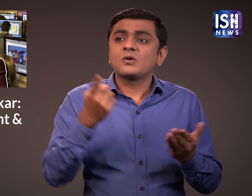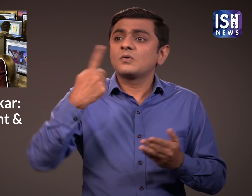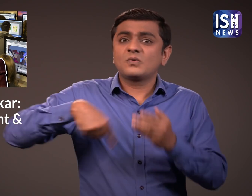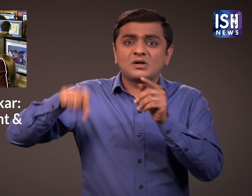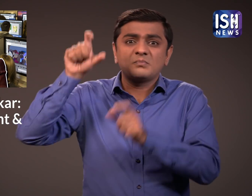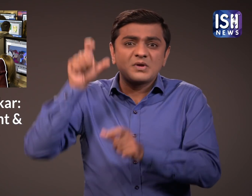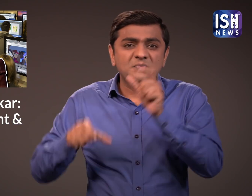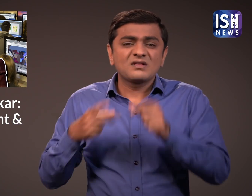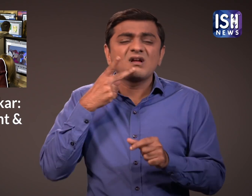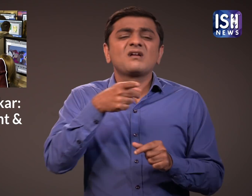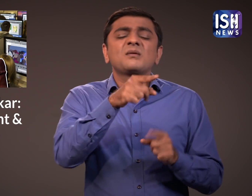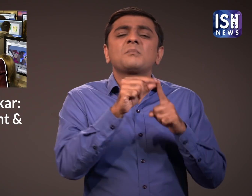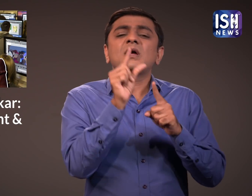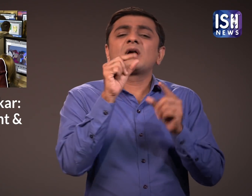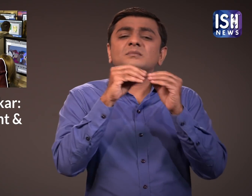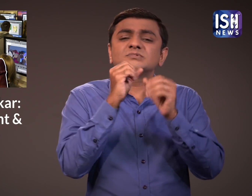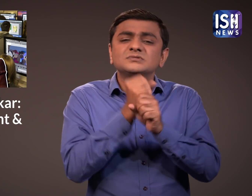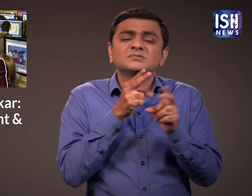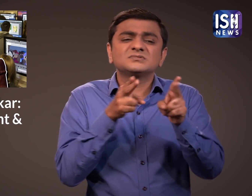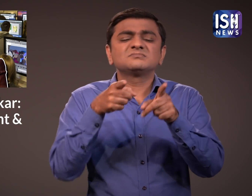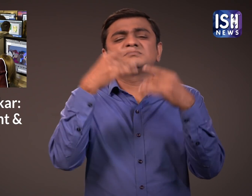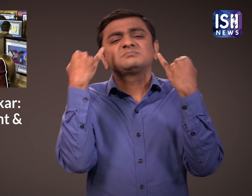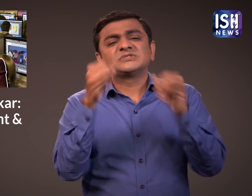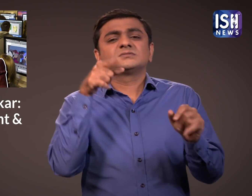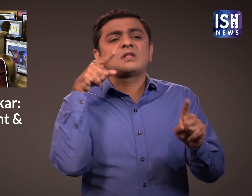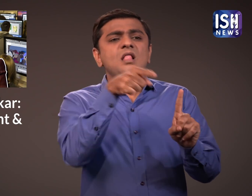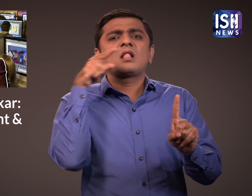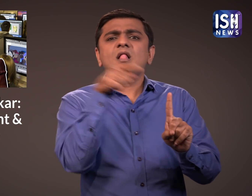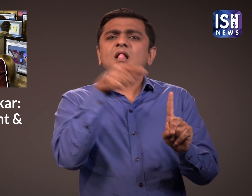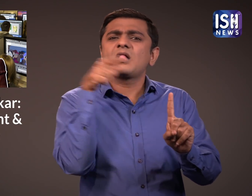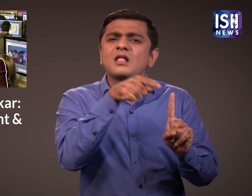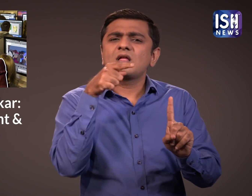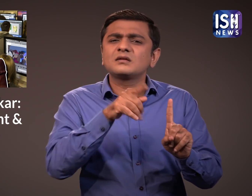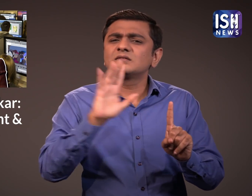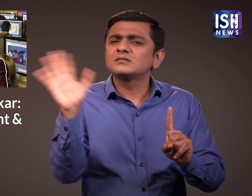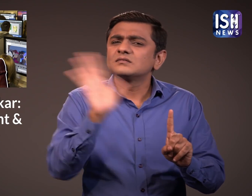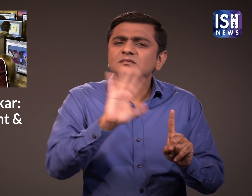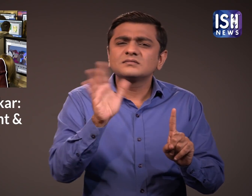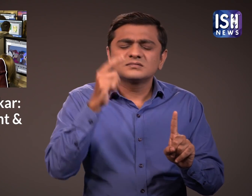But criticising PUBG is not the solution.